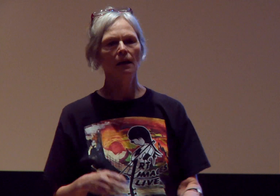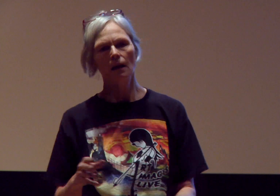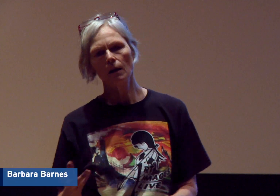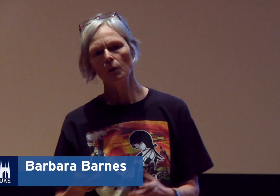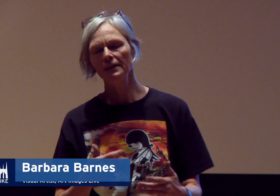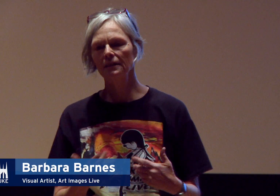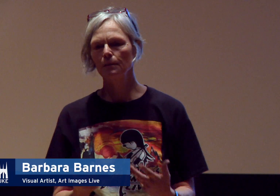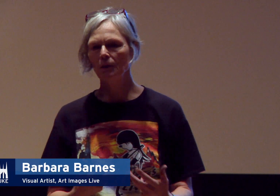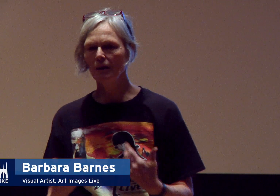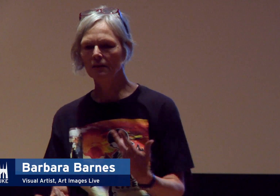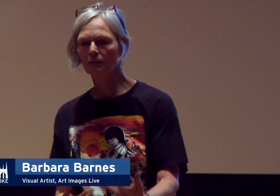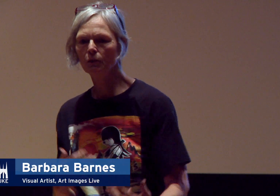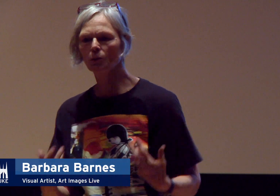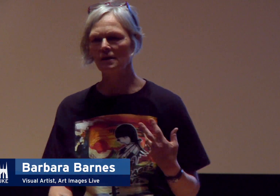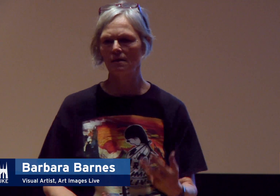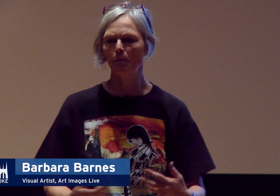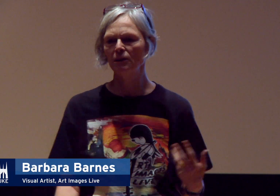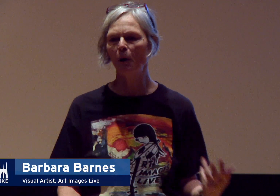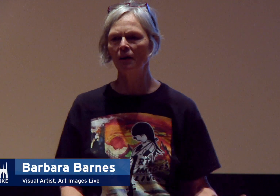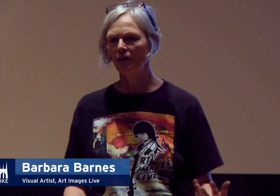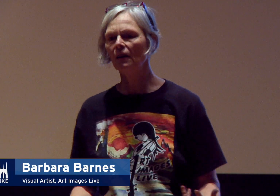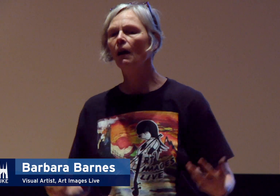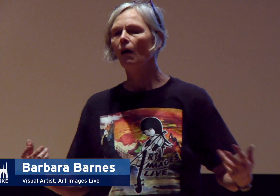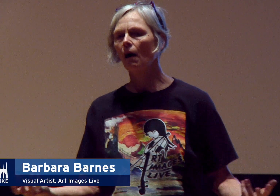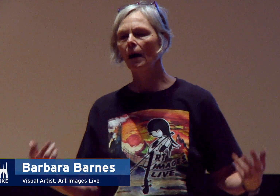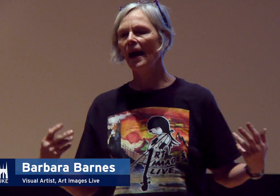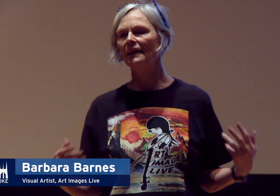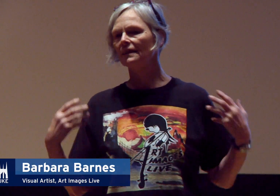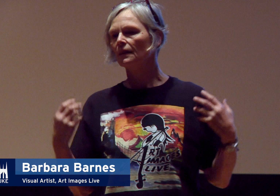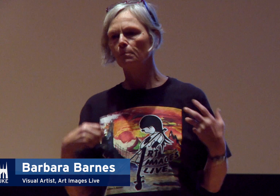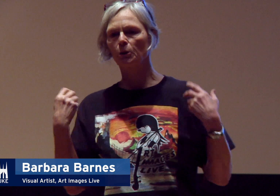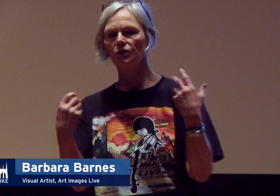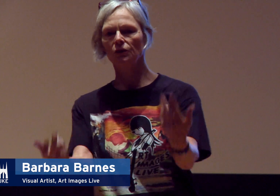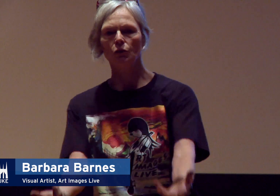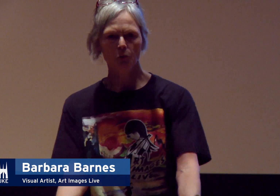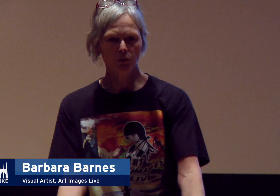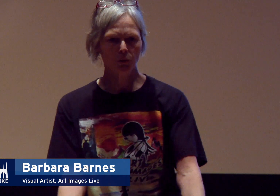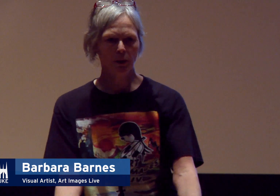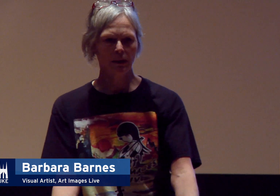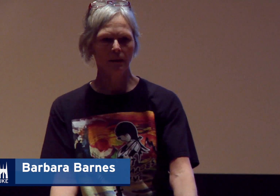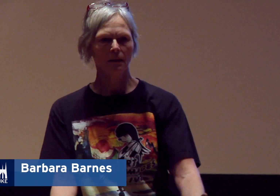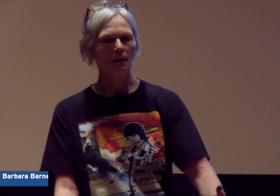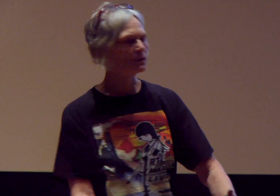And I always experience the viewer as as much a part of the art as the person who’s doing it.